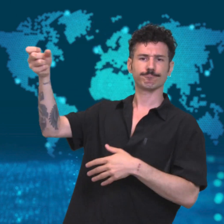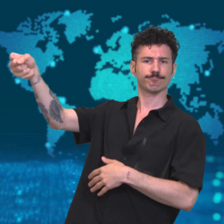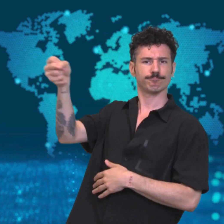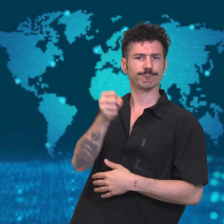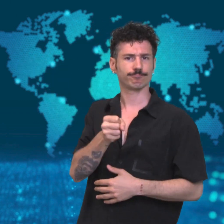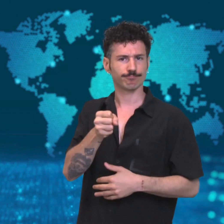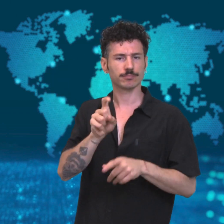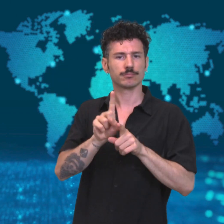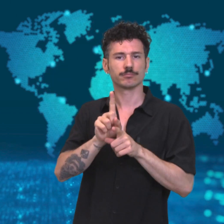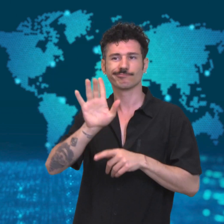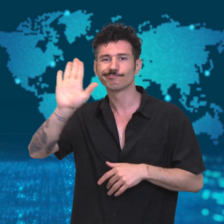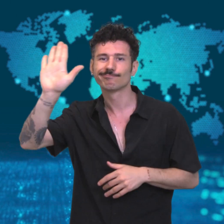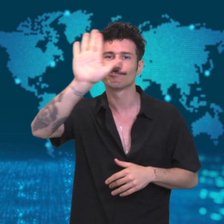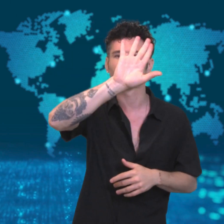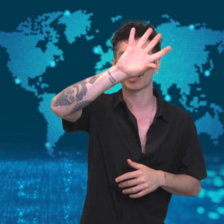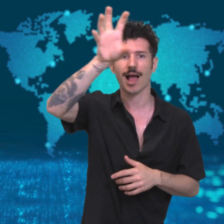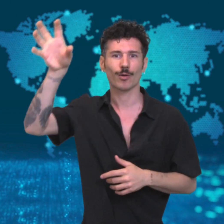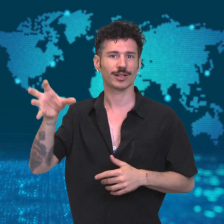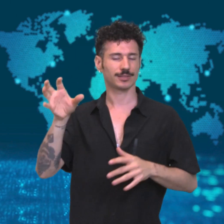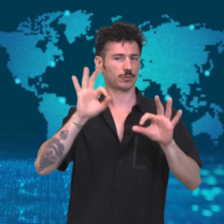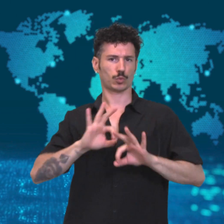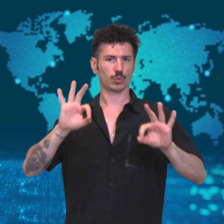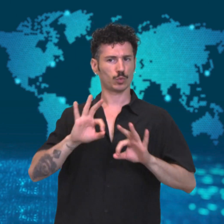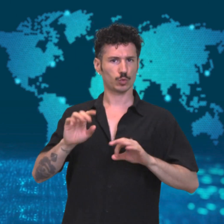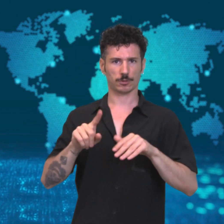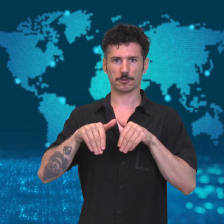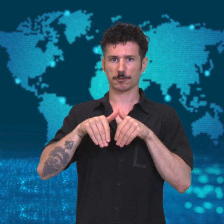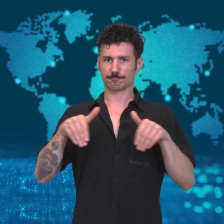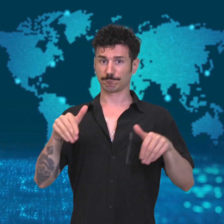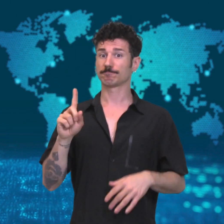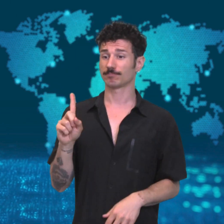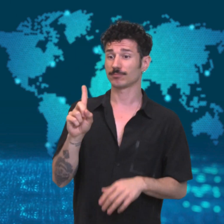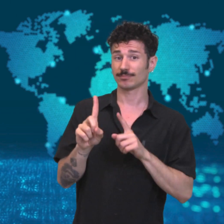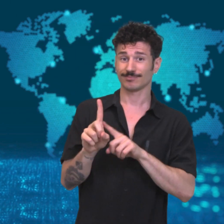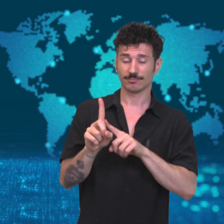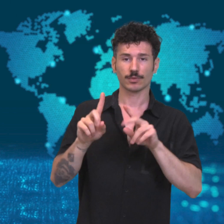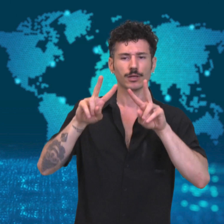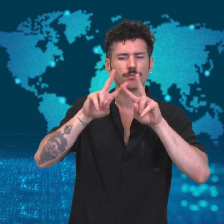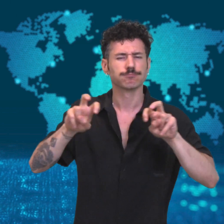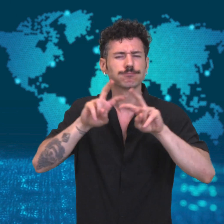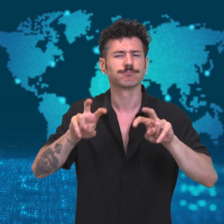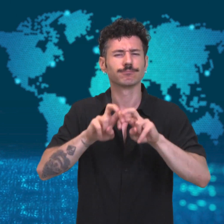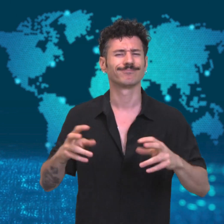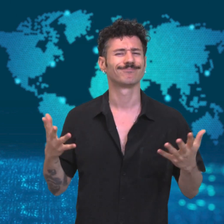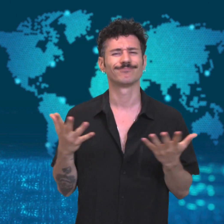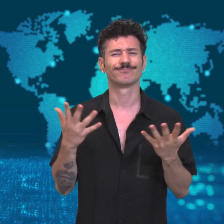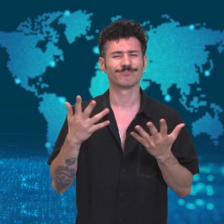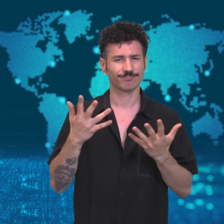into the global response to the coronavirus pandemic.